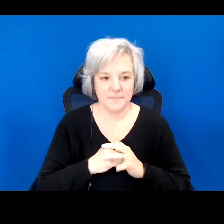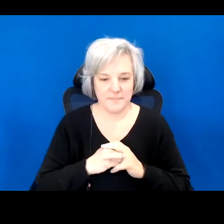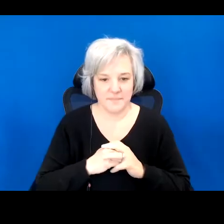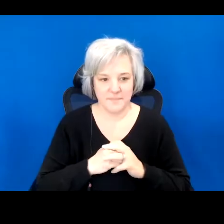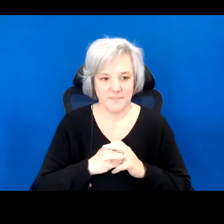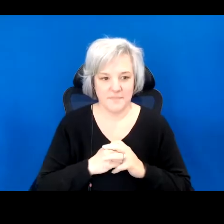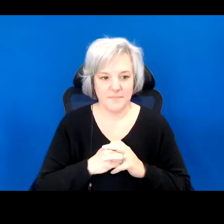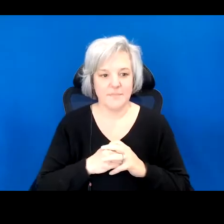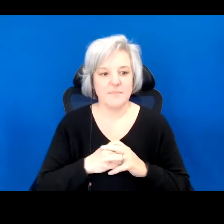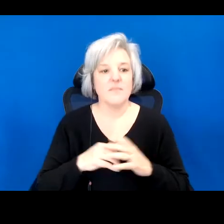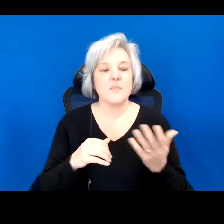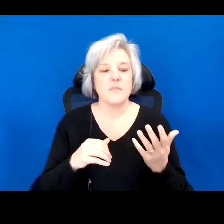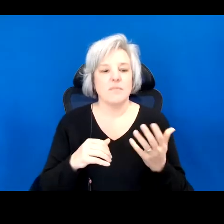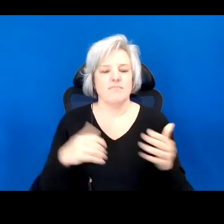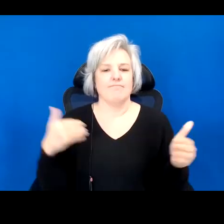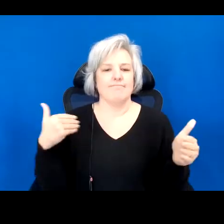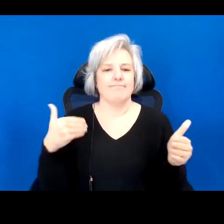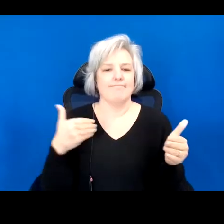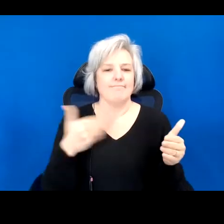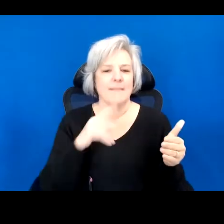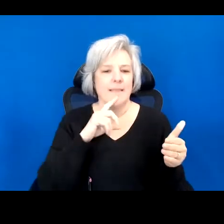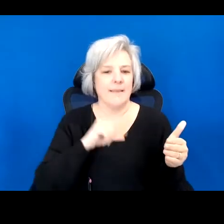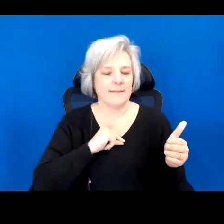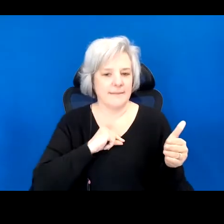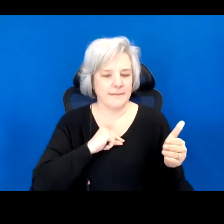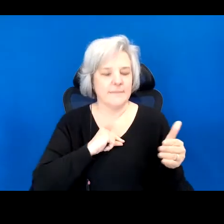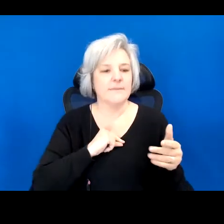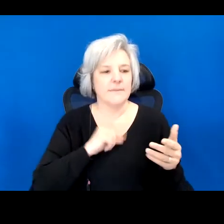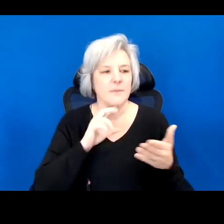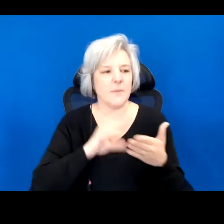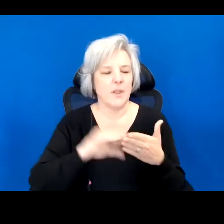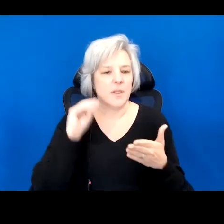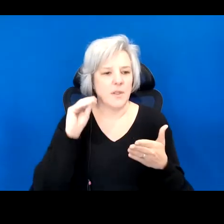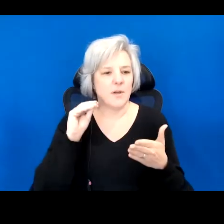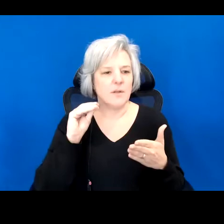In the run up to Thanksgiving last year, you learned a whitewashed story at school about